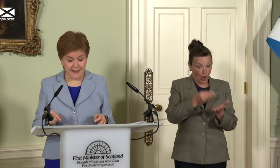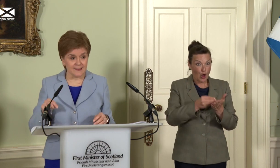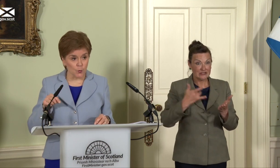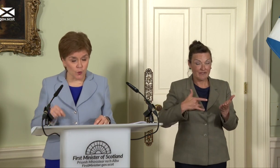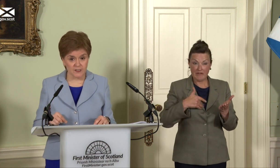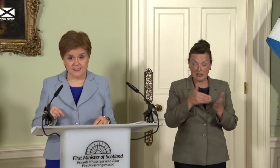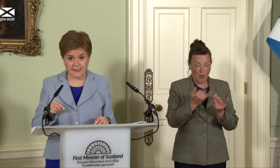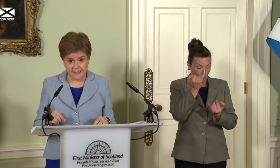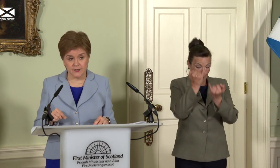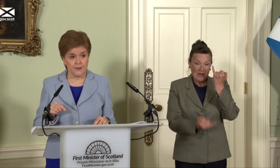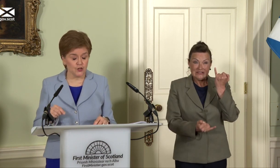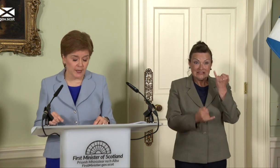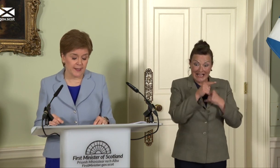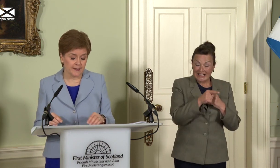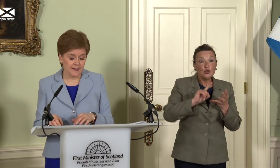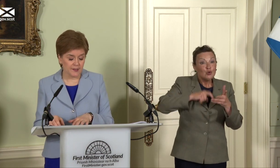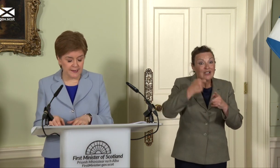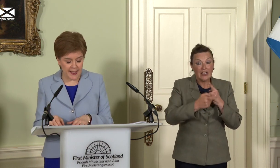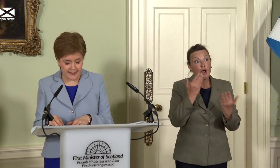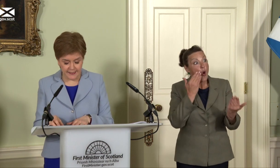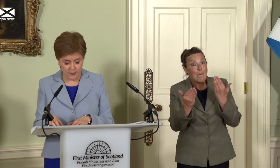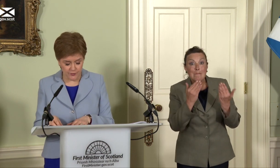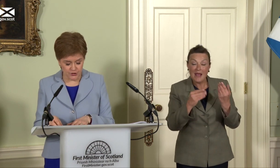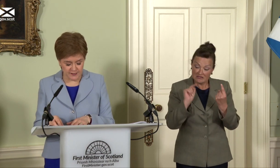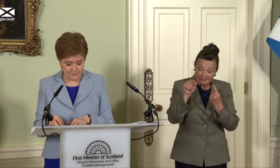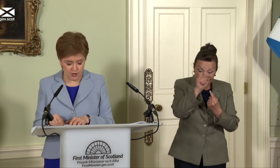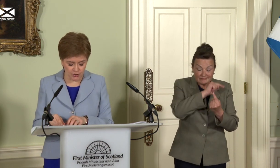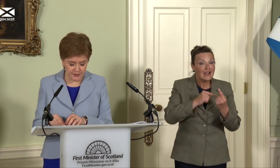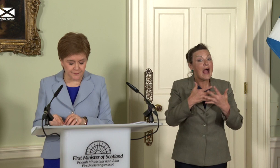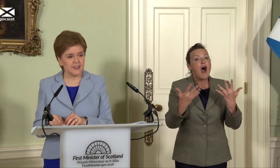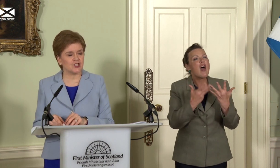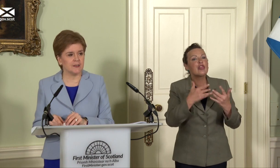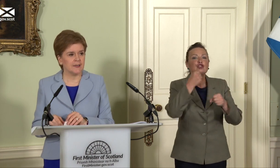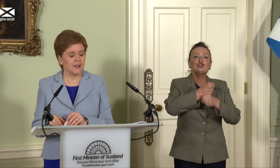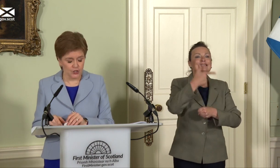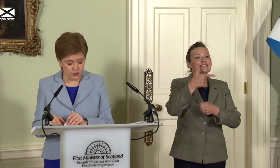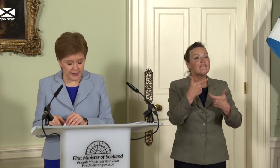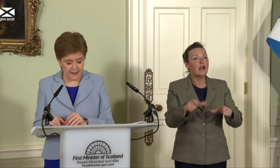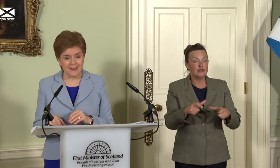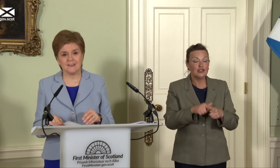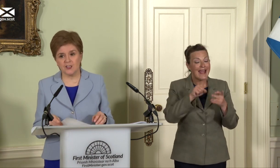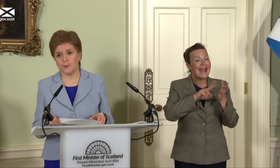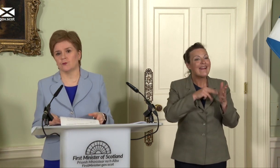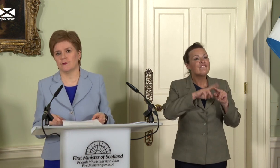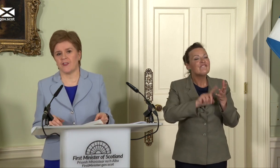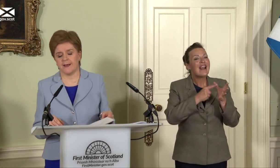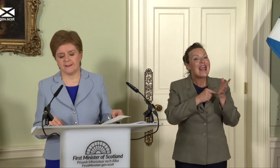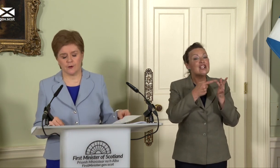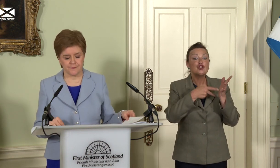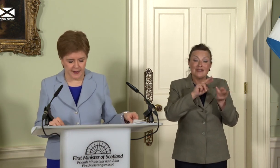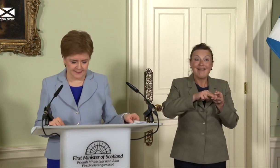is worse here in the UK than in any other G7 country - inflation in the UK is double that of France.